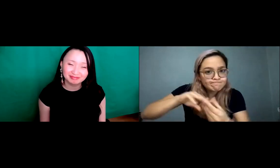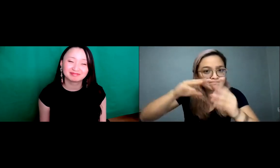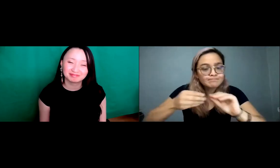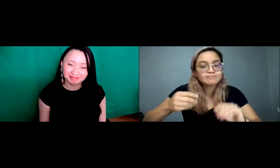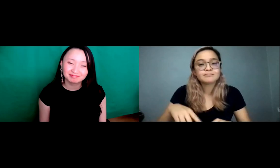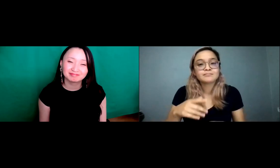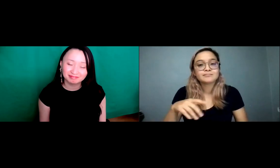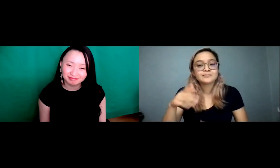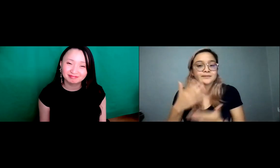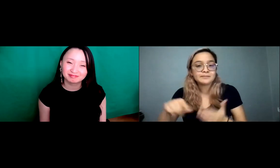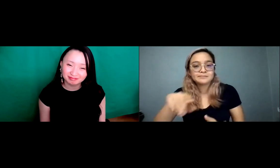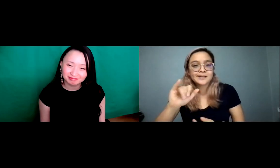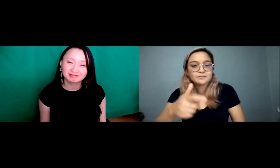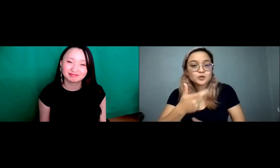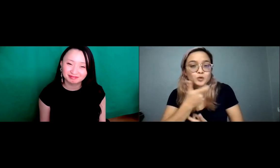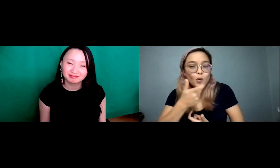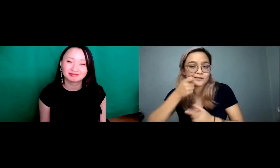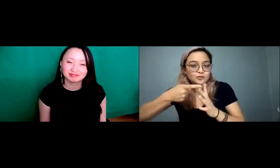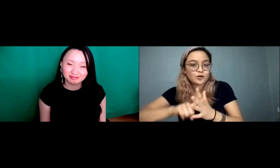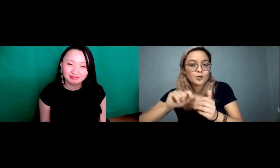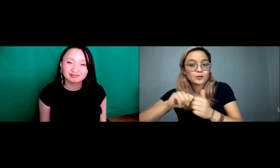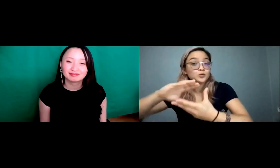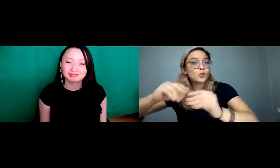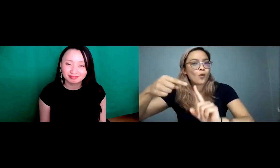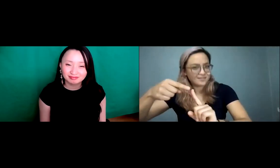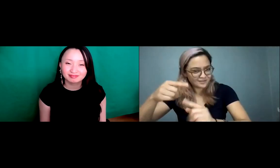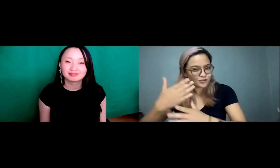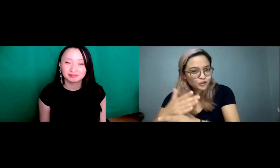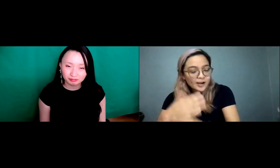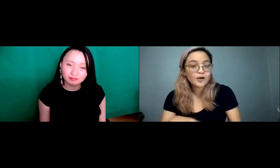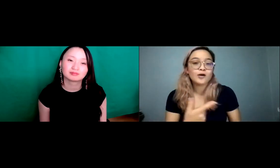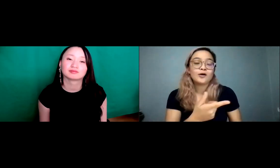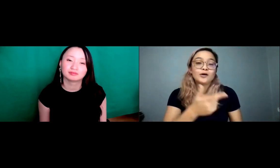to that, you know, not only this month. But you know, Joey, you know, talking about